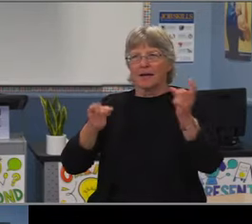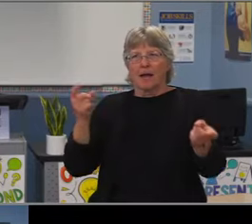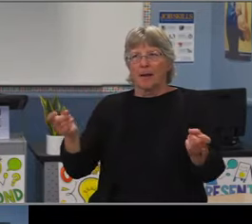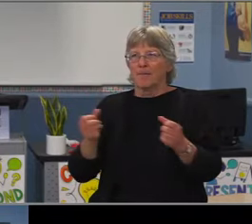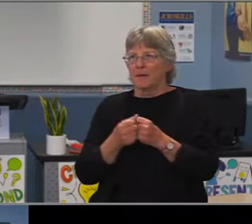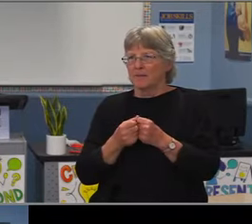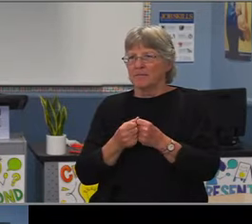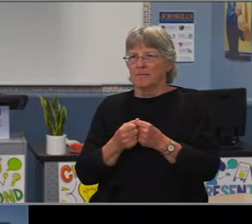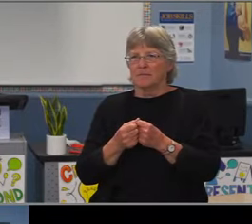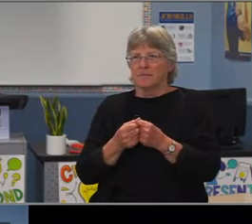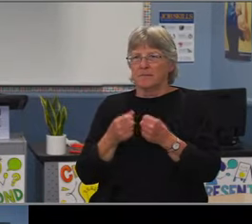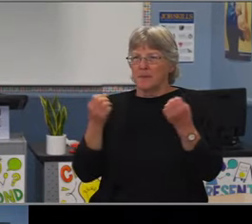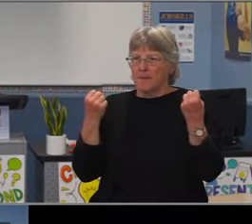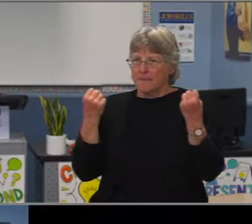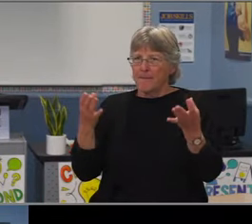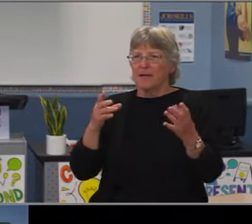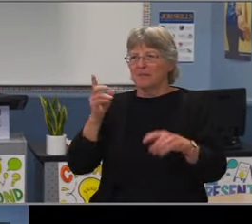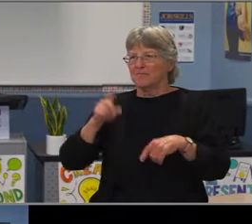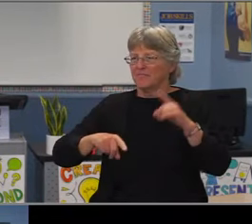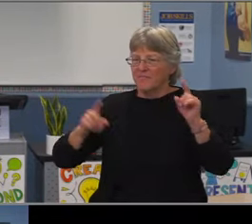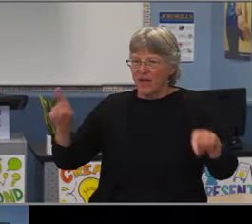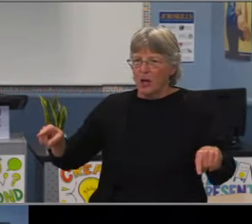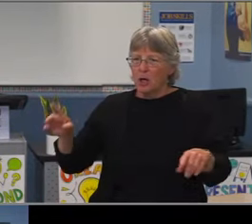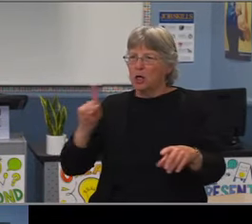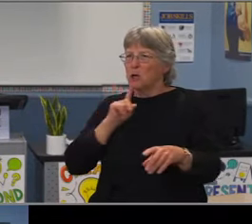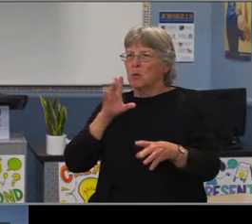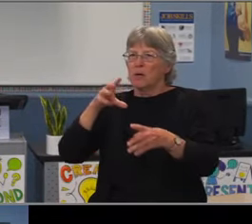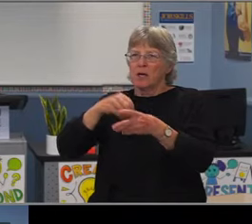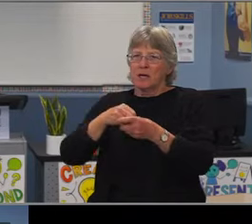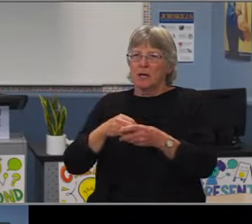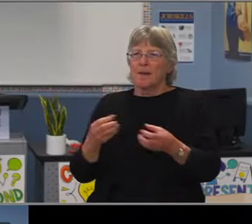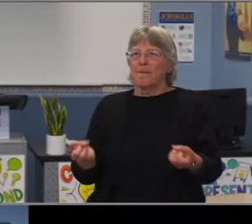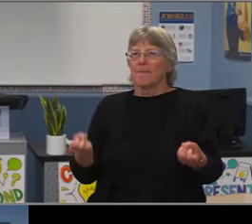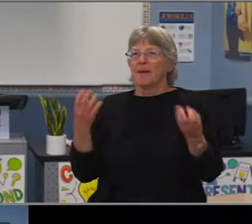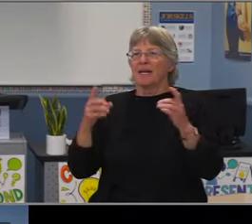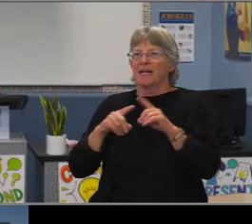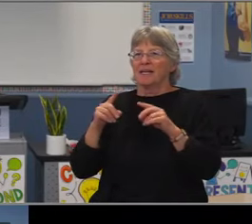it felt really weird to be at an event on March 12th